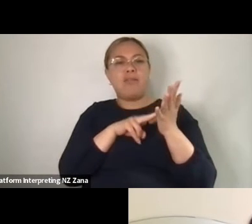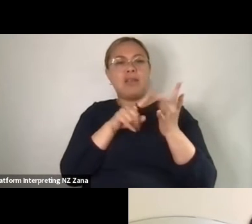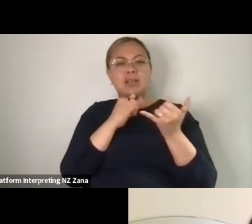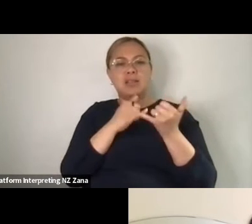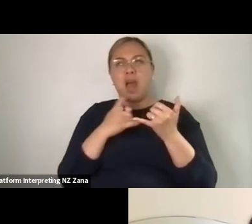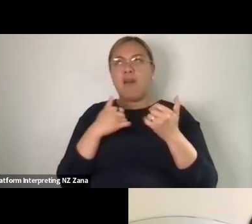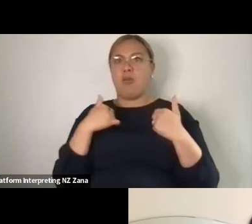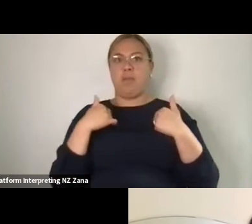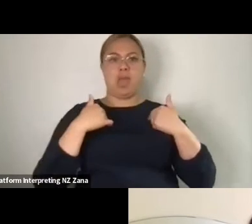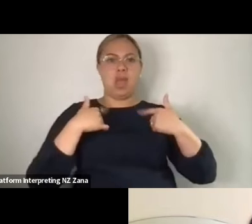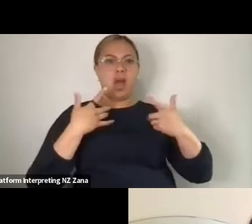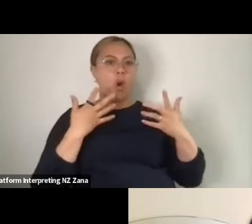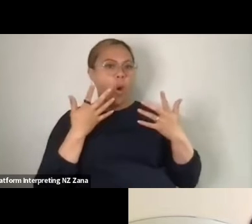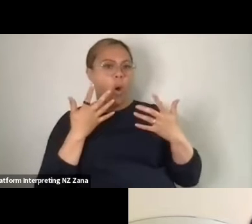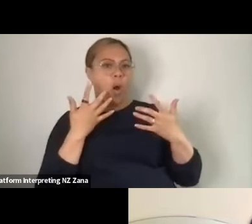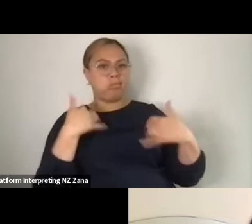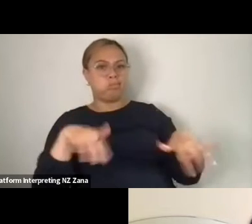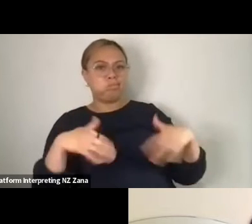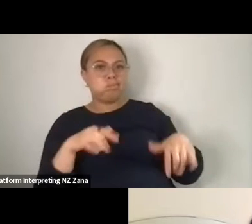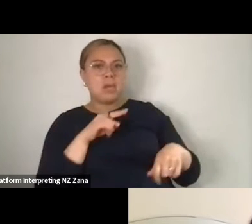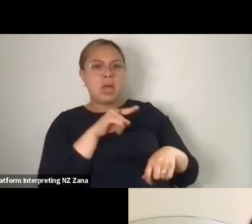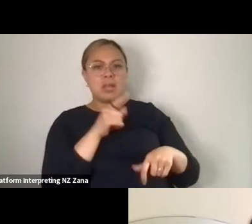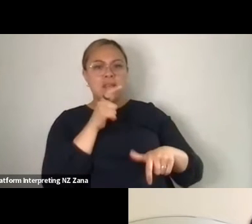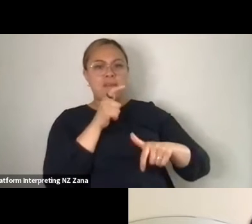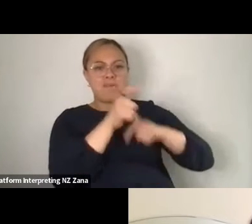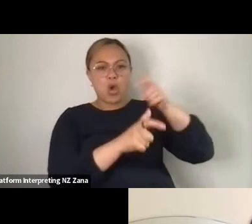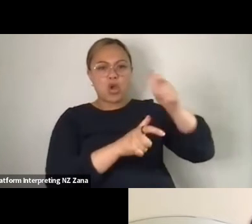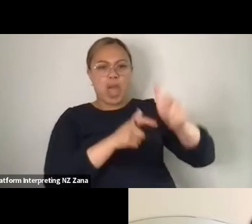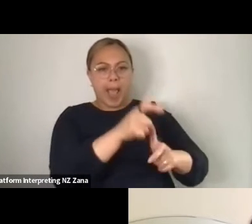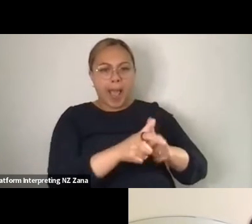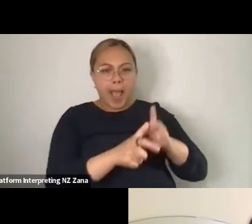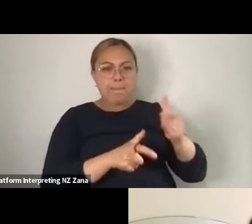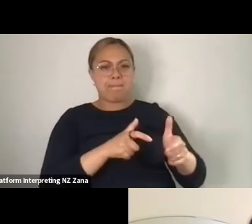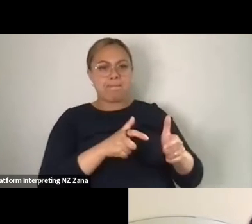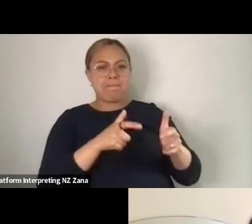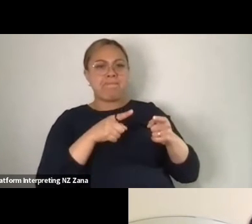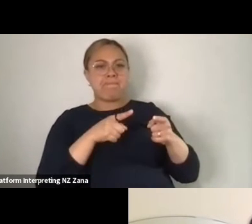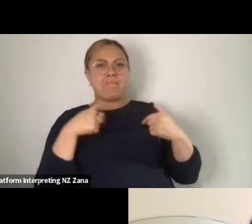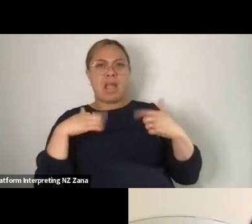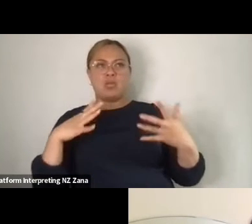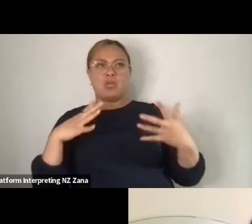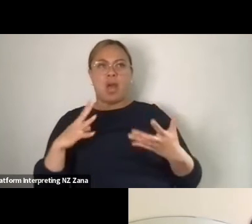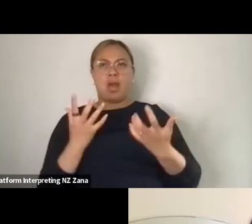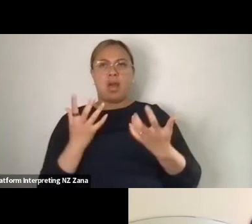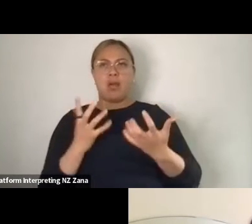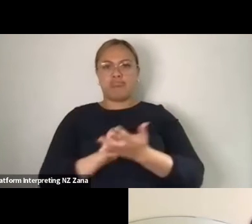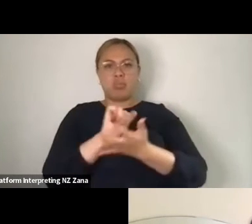had a cripness, actually, that I wanted to sort of reappropriate in a way, or things about how